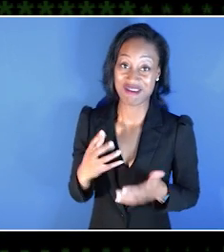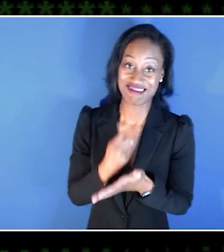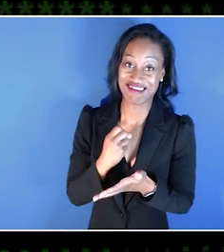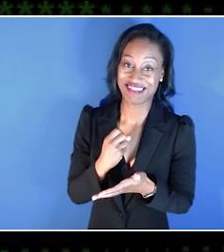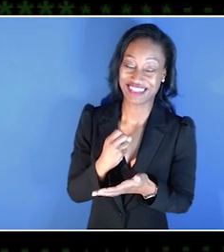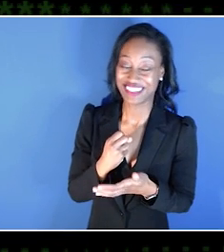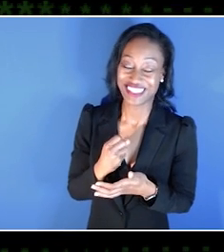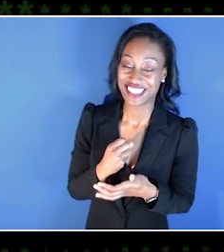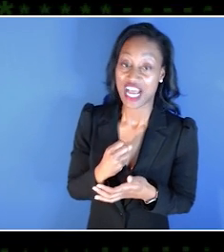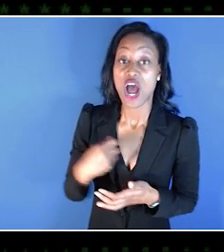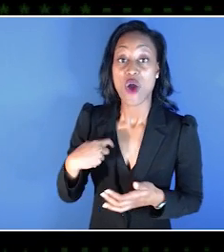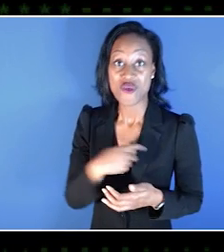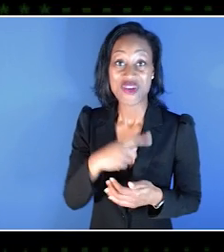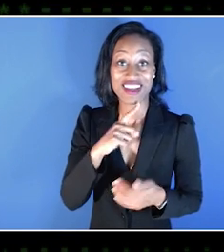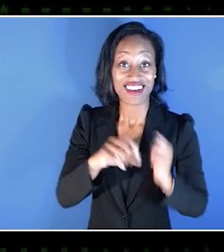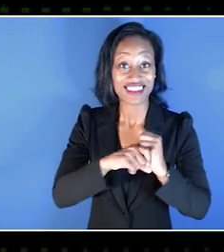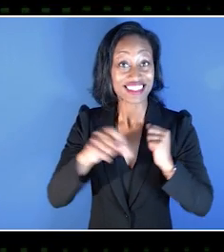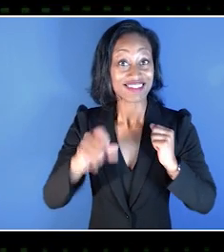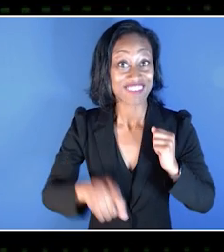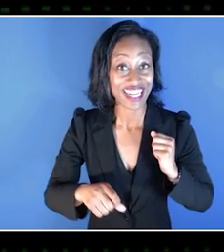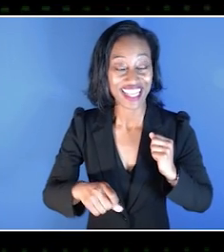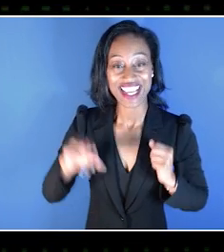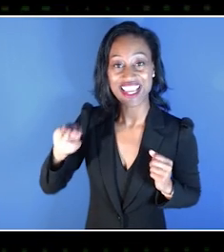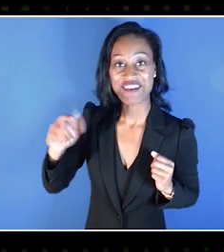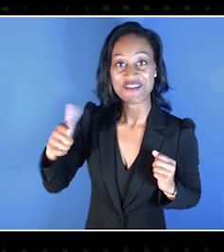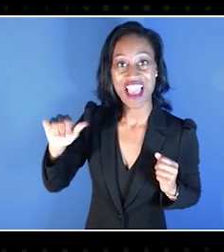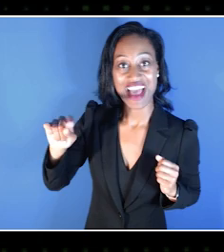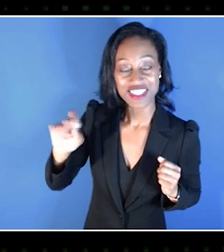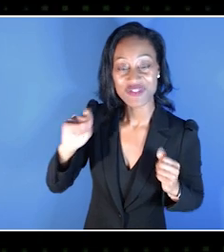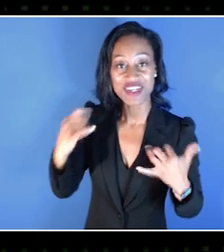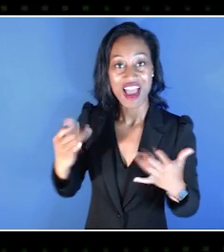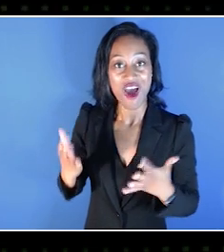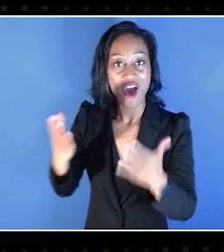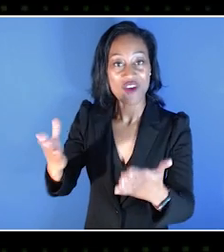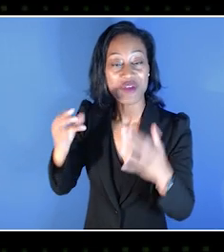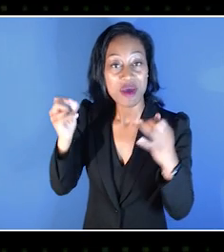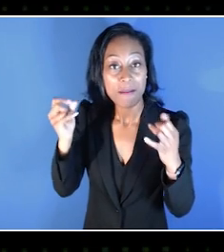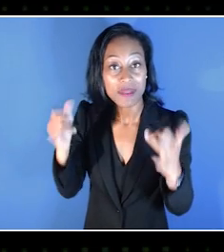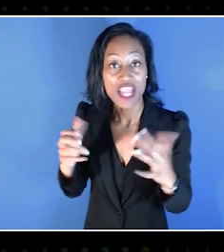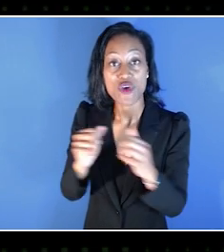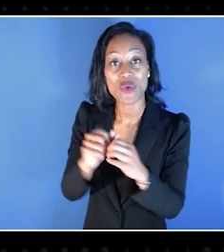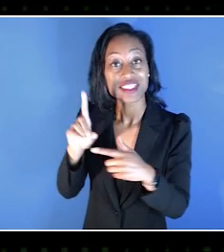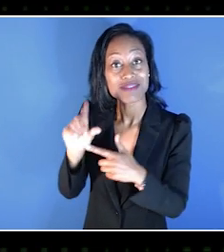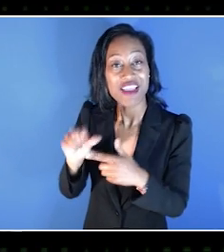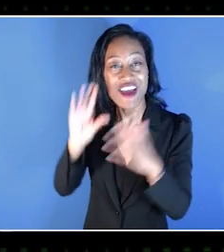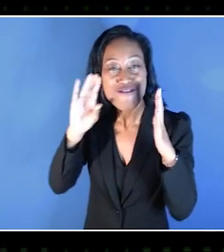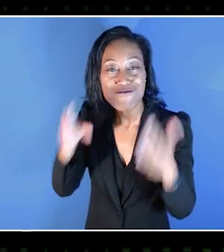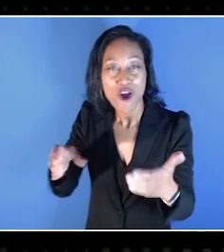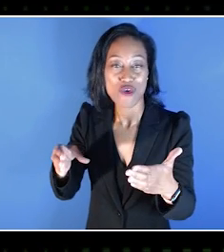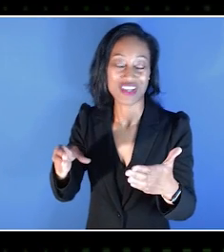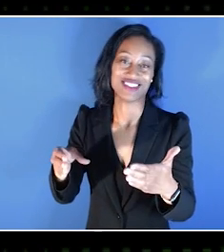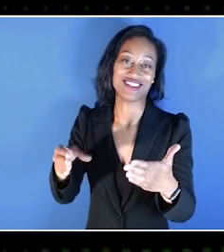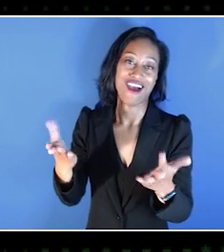So we are expanding and the MGATS program will now offer a Player with Disability Focus offering.